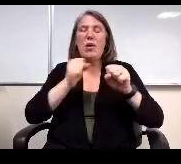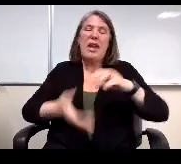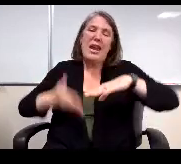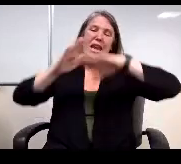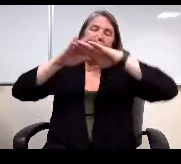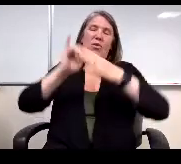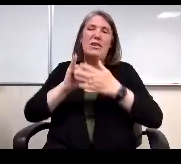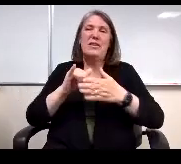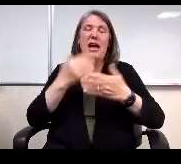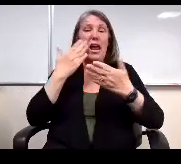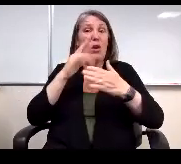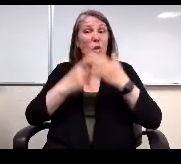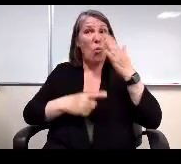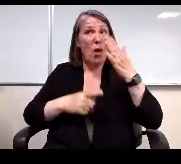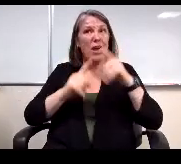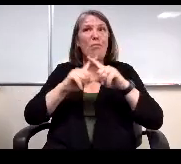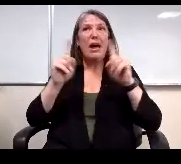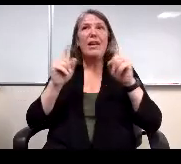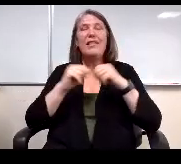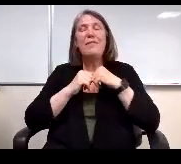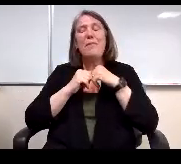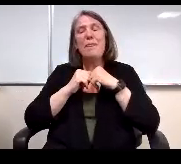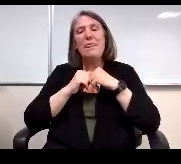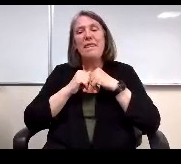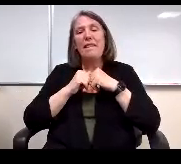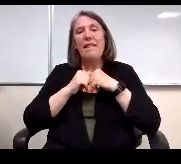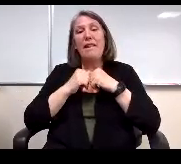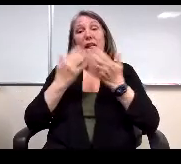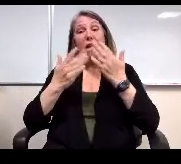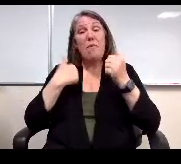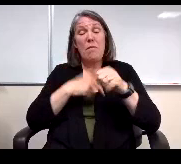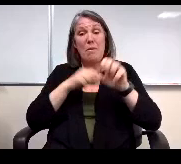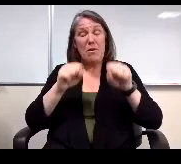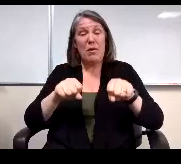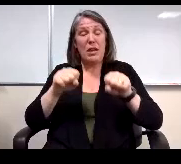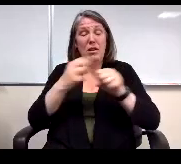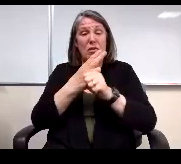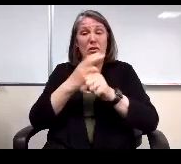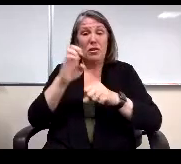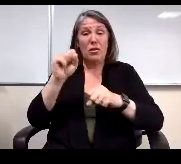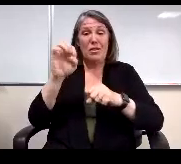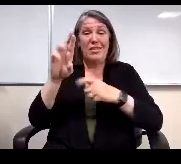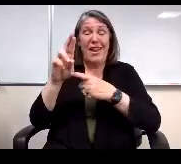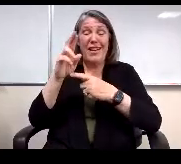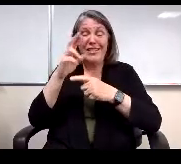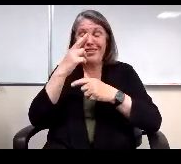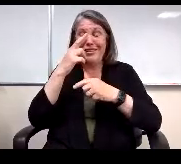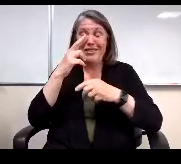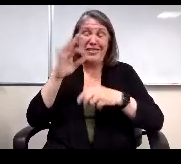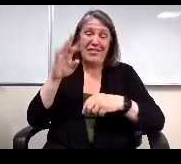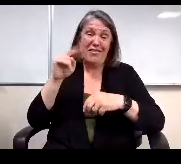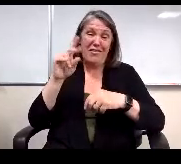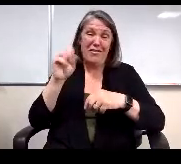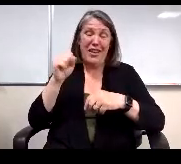I don't know what that is right now, but maybe we could use S or funds. No gift card drawing.